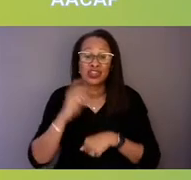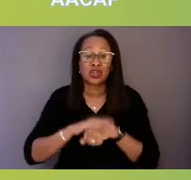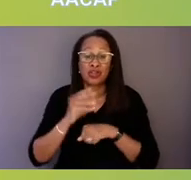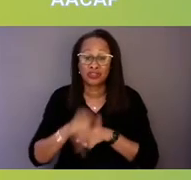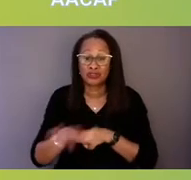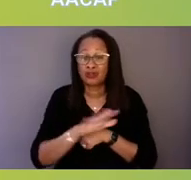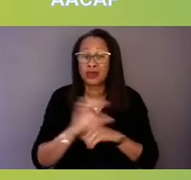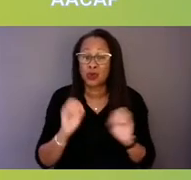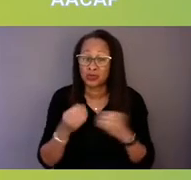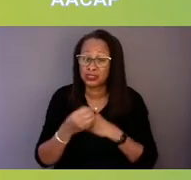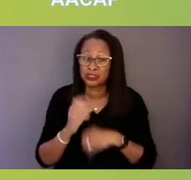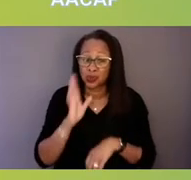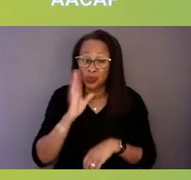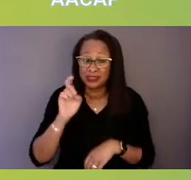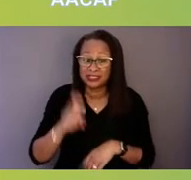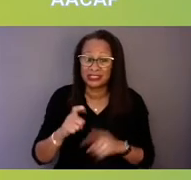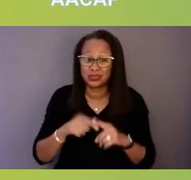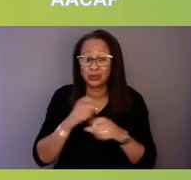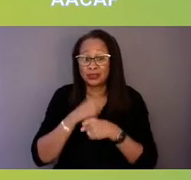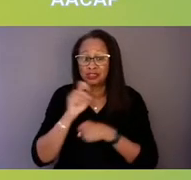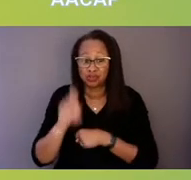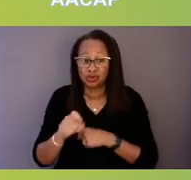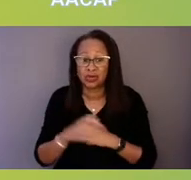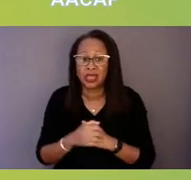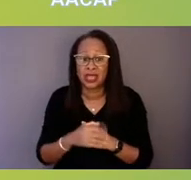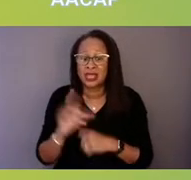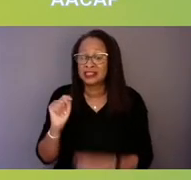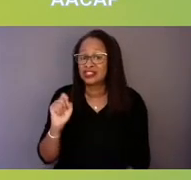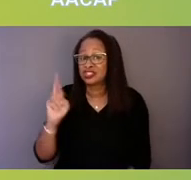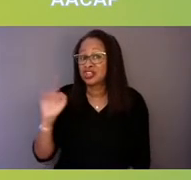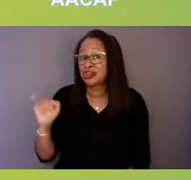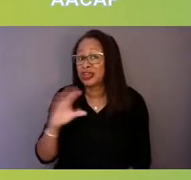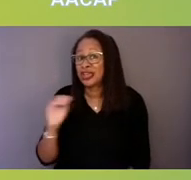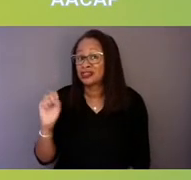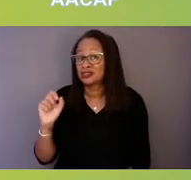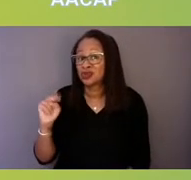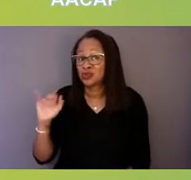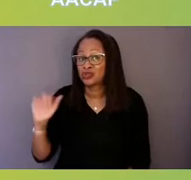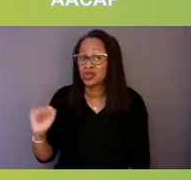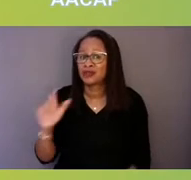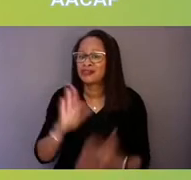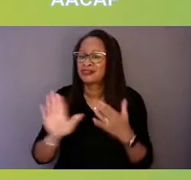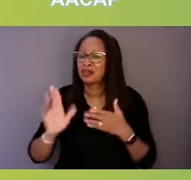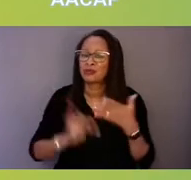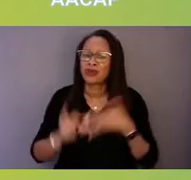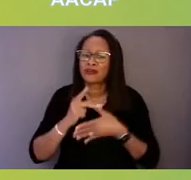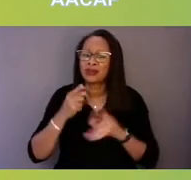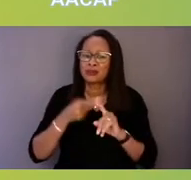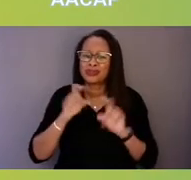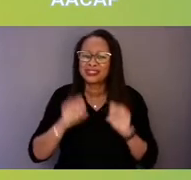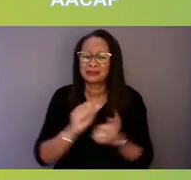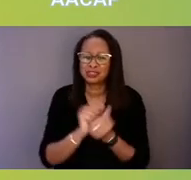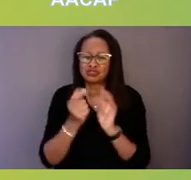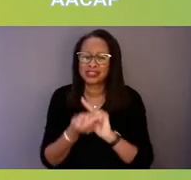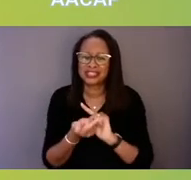to ensure that Terri and Sonia's priority points can be translated locally? I think it'd be helpful for us to hear, too,